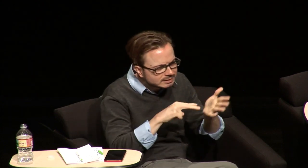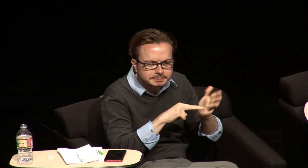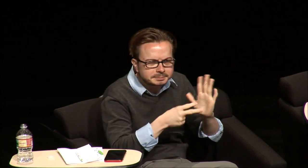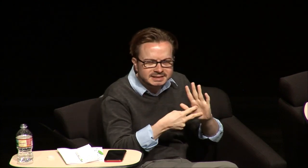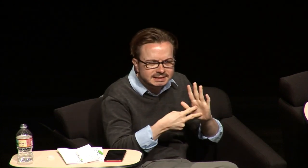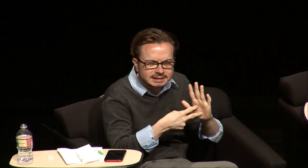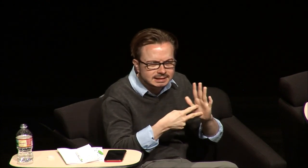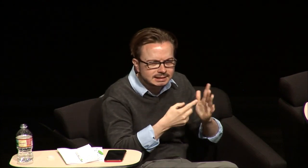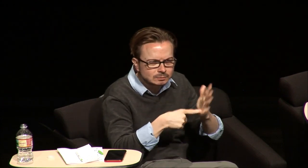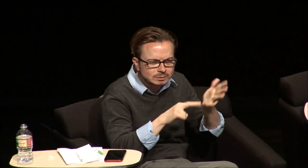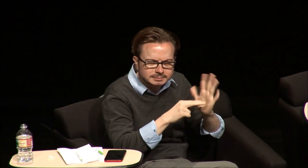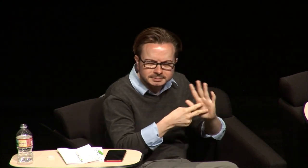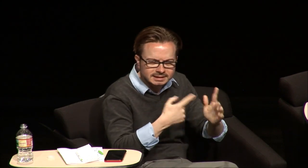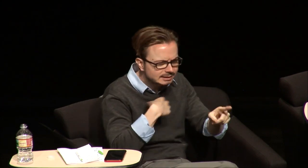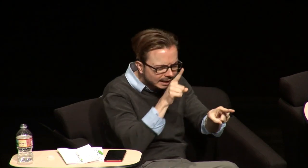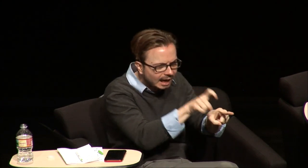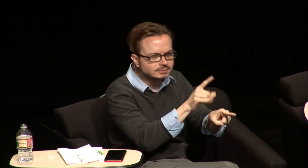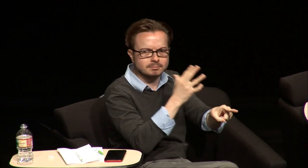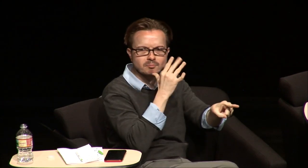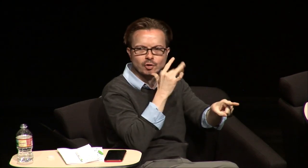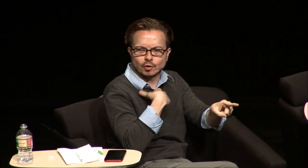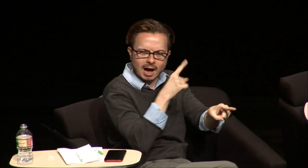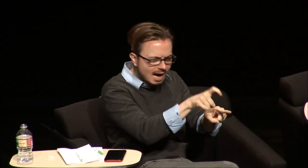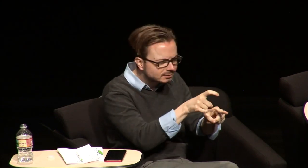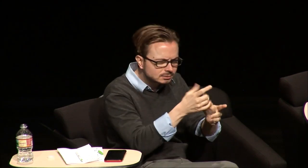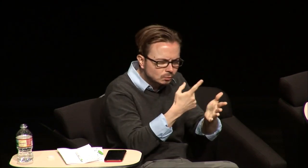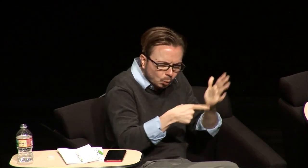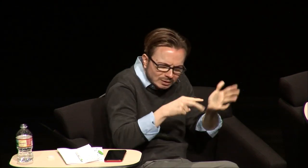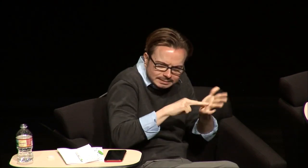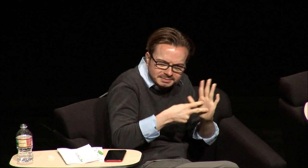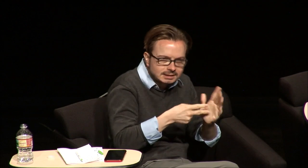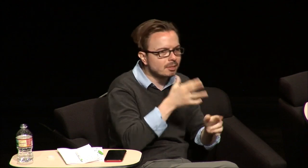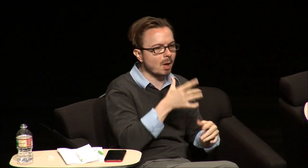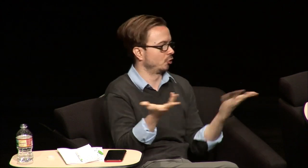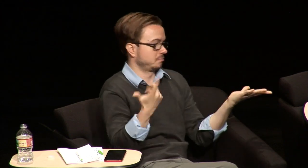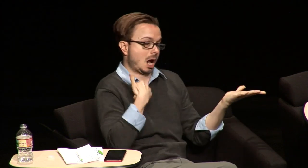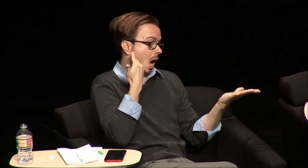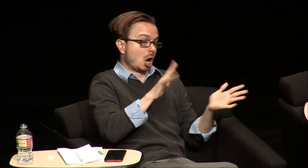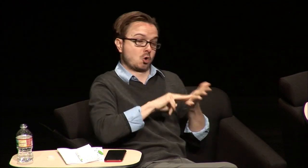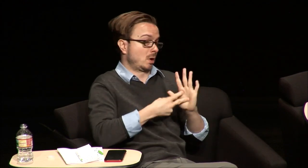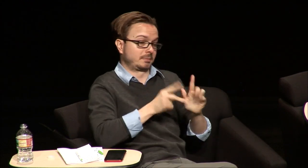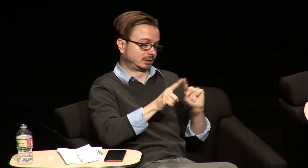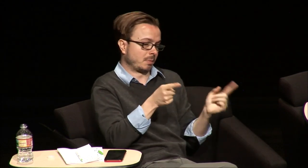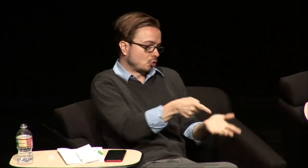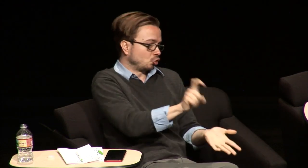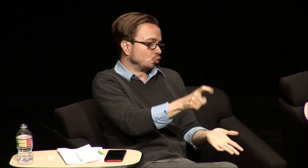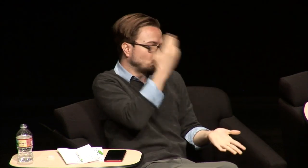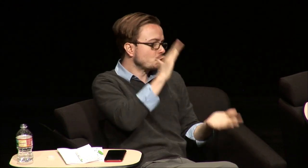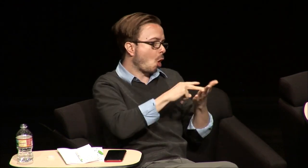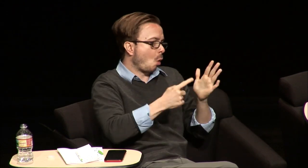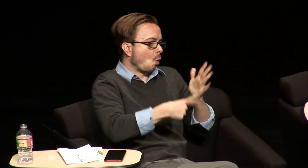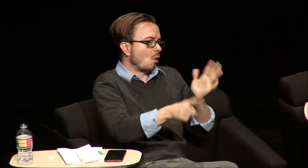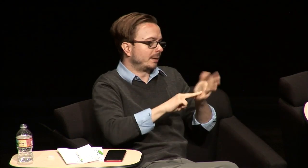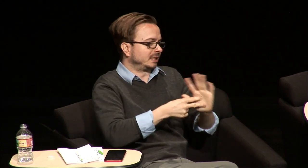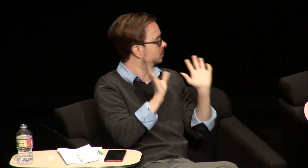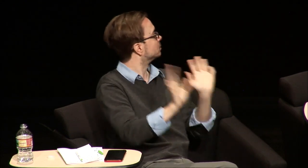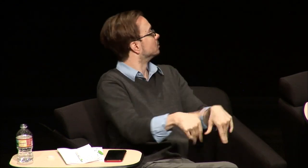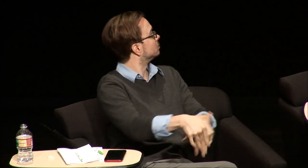I had to ask what did he even meant am i I asked my mom she's like "I don't know